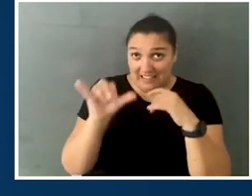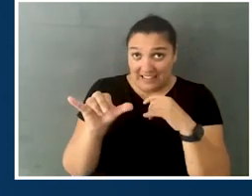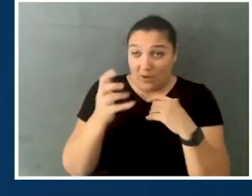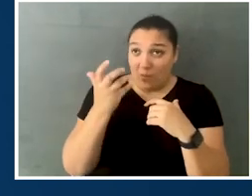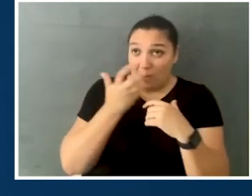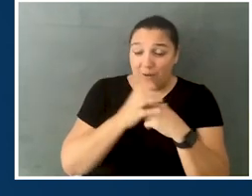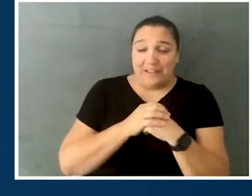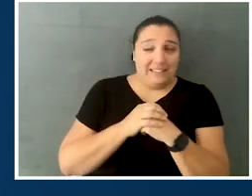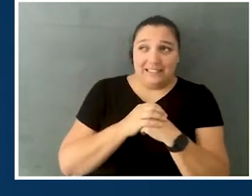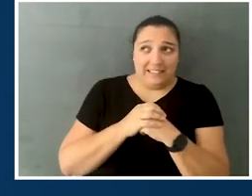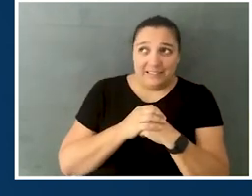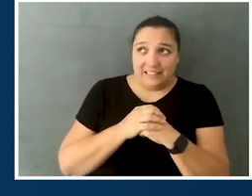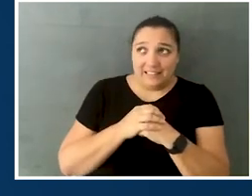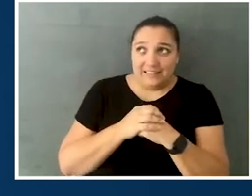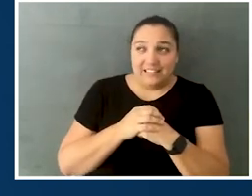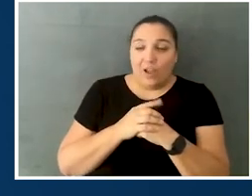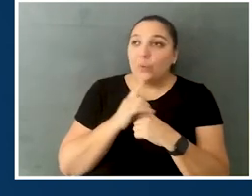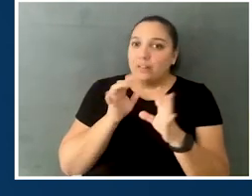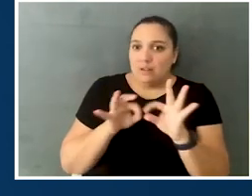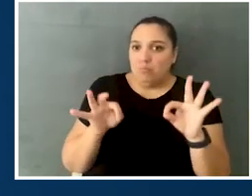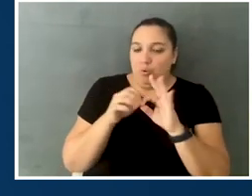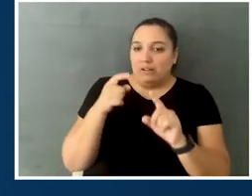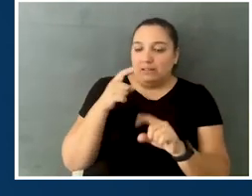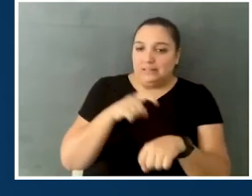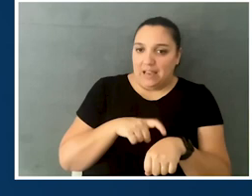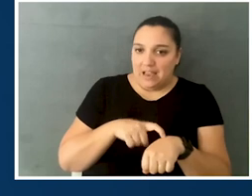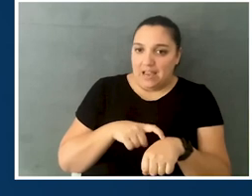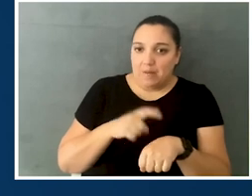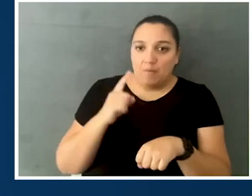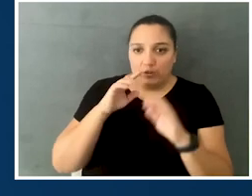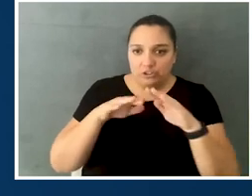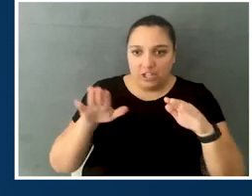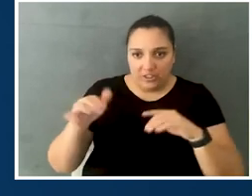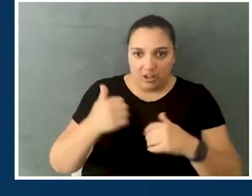I think it's such a pivotal time in a child's life. Was that intentional?